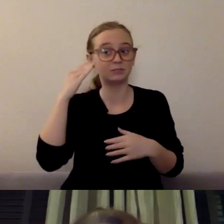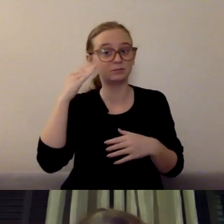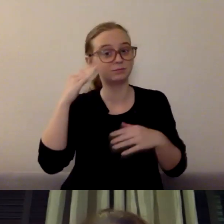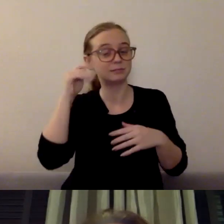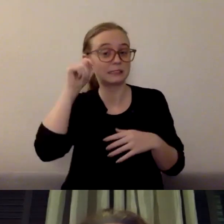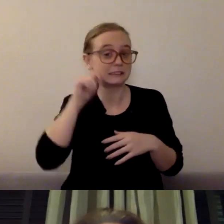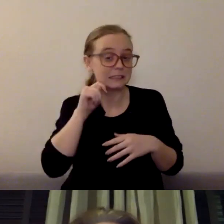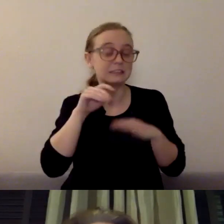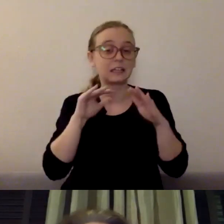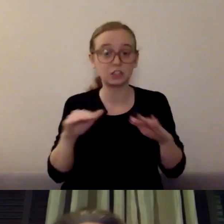worried about college.